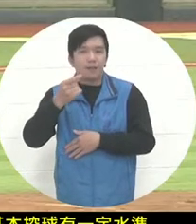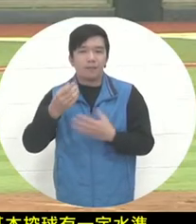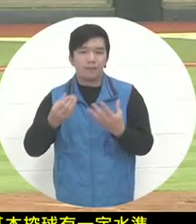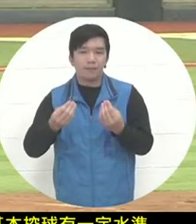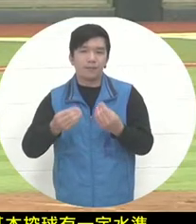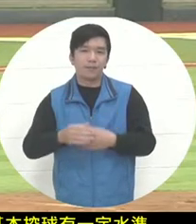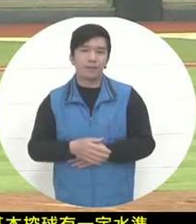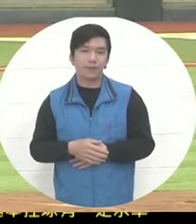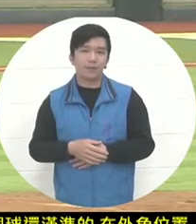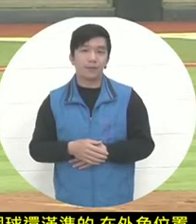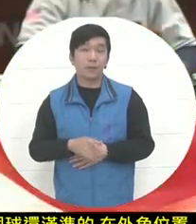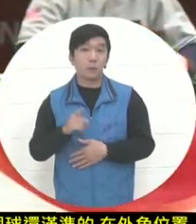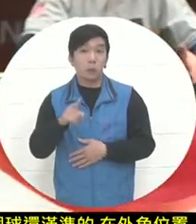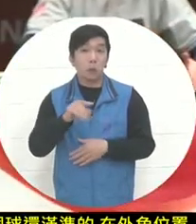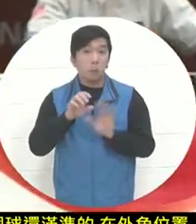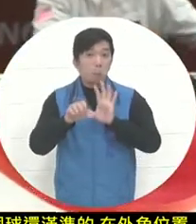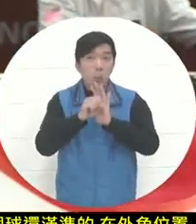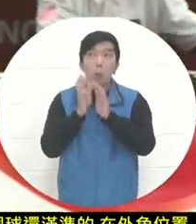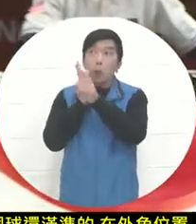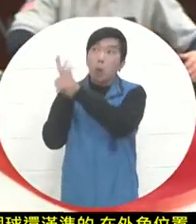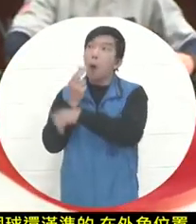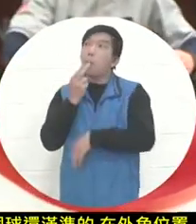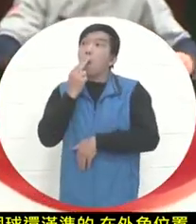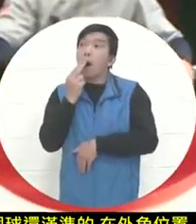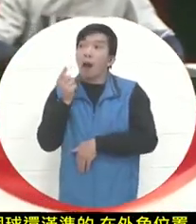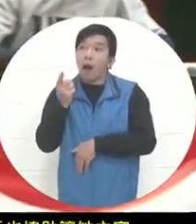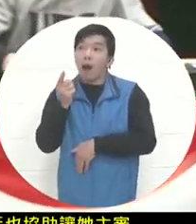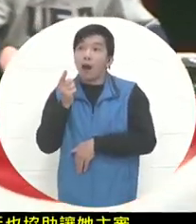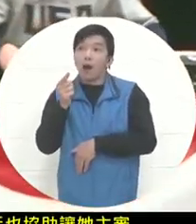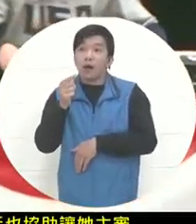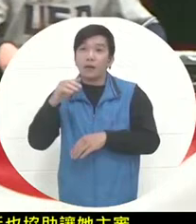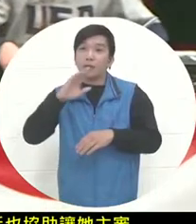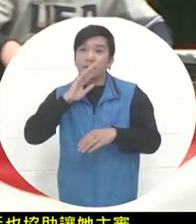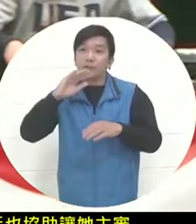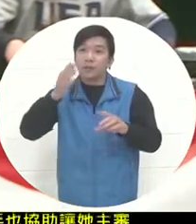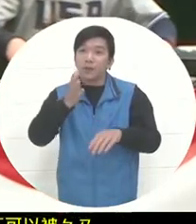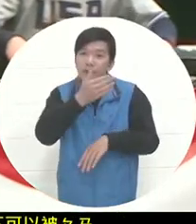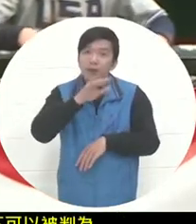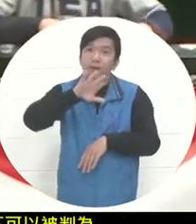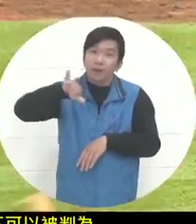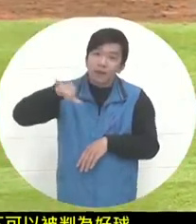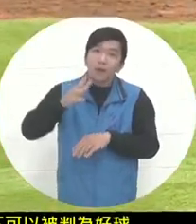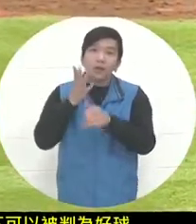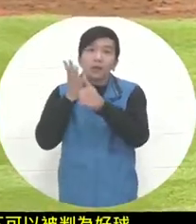Then I'll go back and ask the master , is this ball more outside or not? Shepard is relatively low.